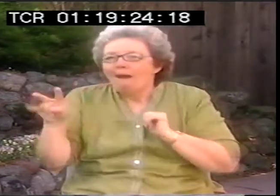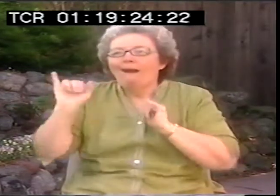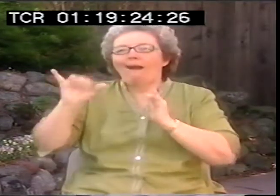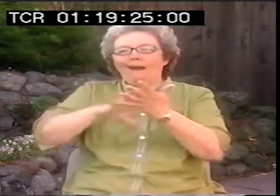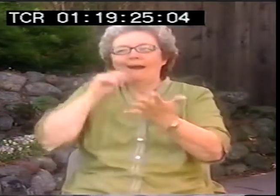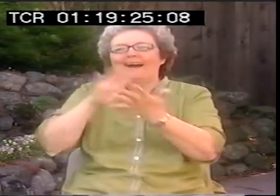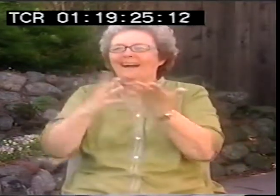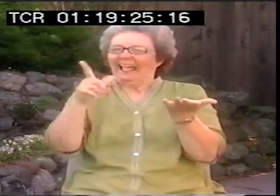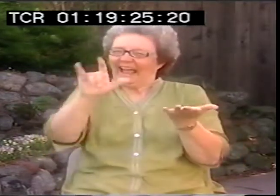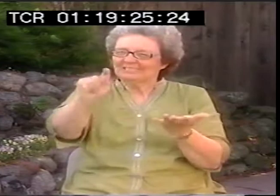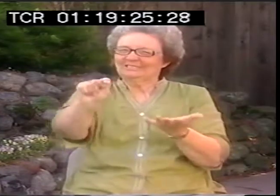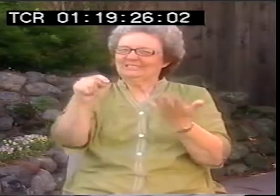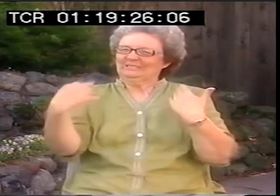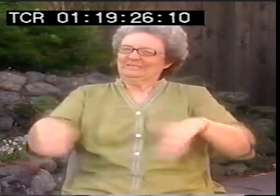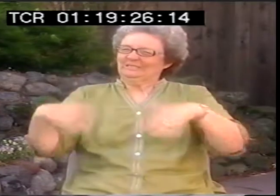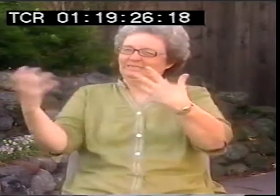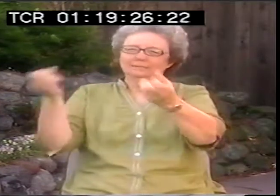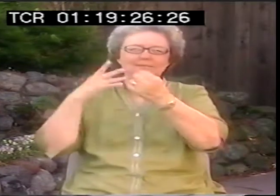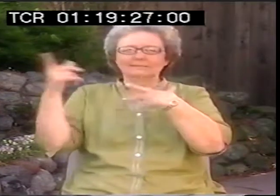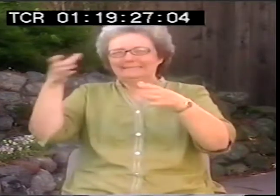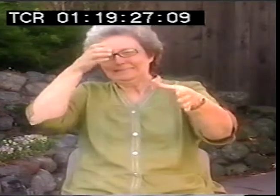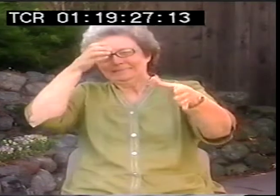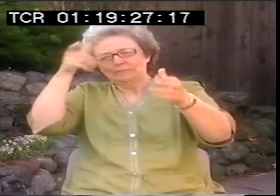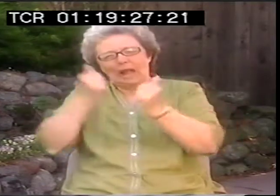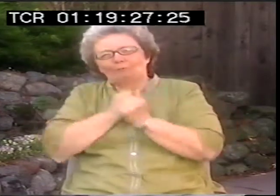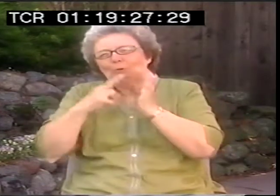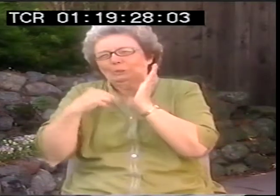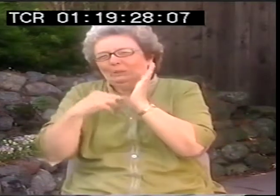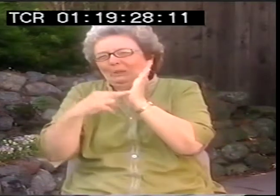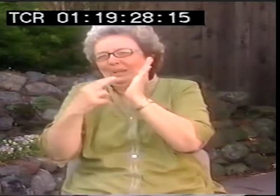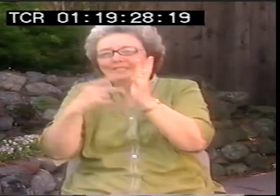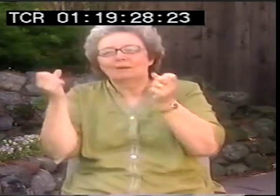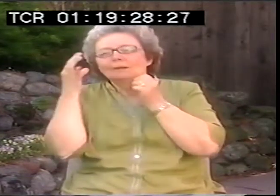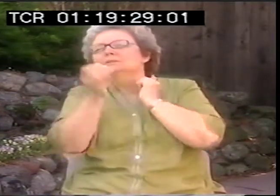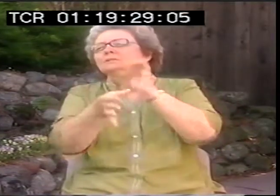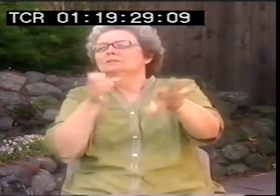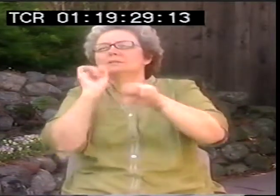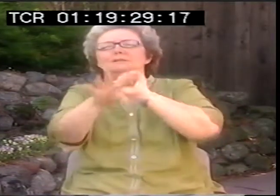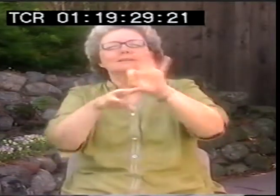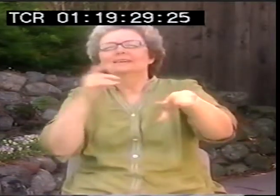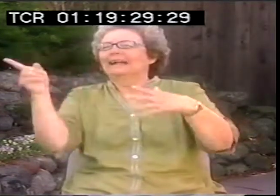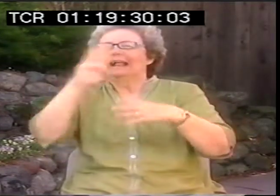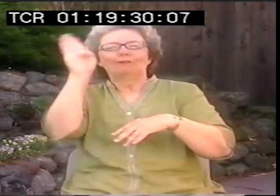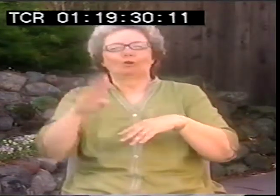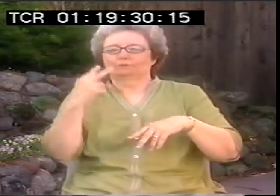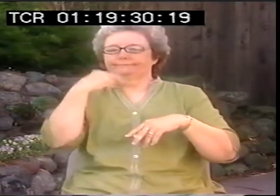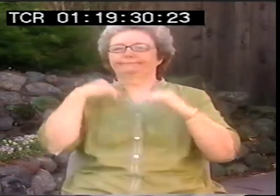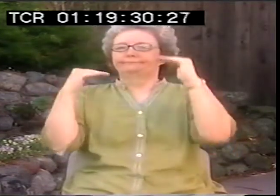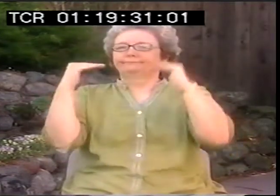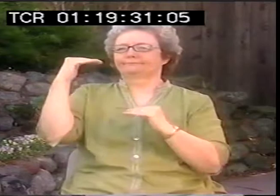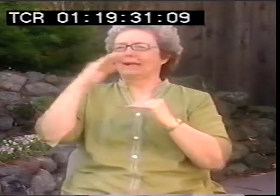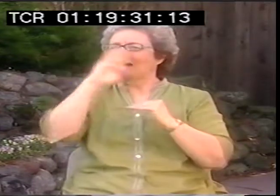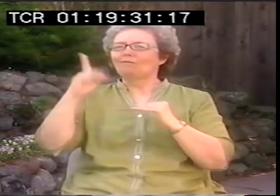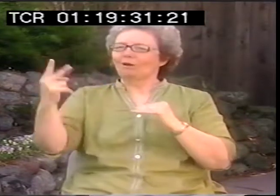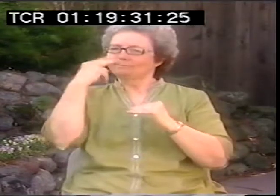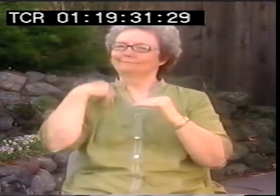We would memorize them. And we would look at the descriptions of the people, the actresses who'd been in the musicals.